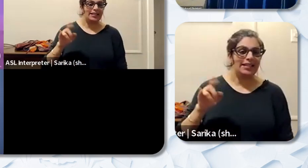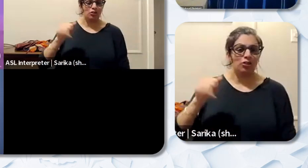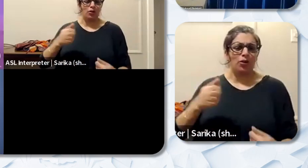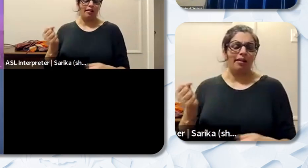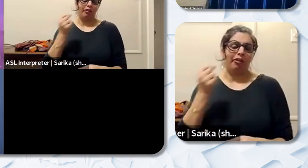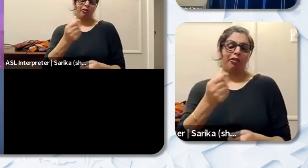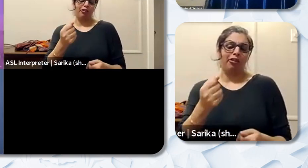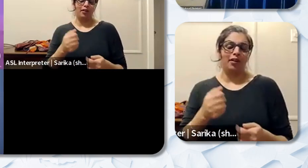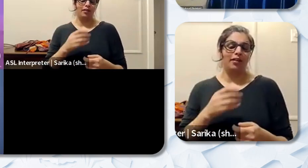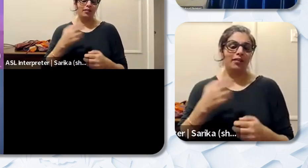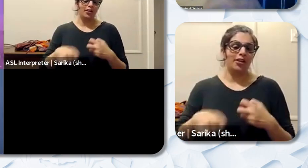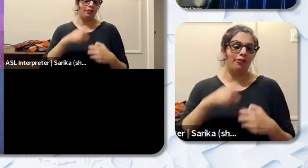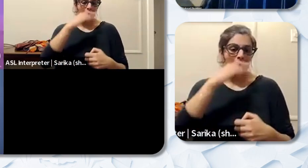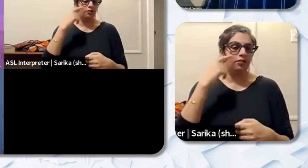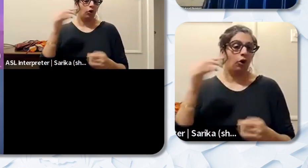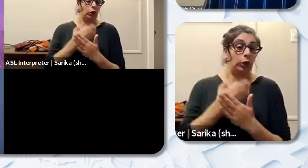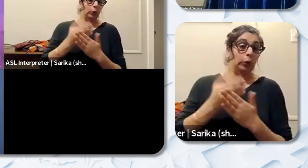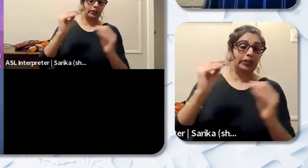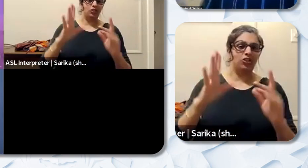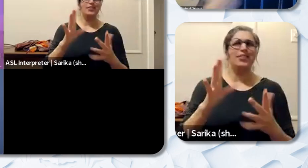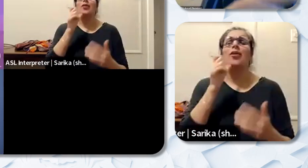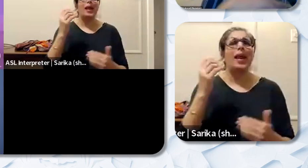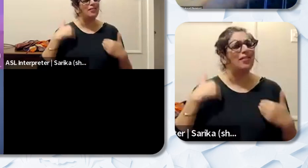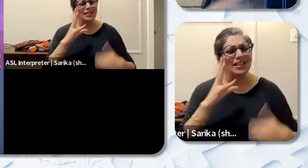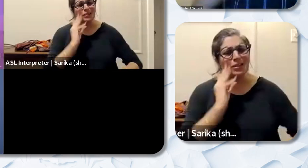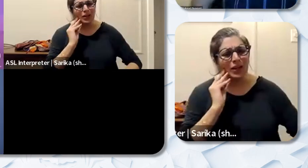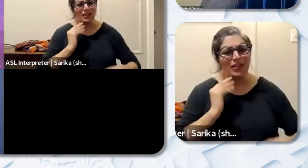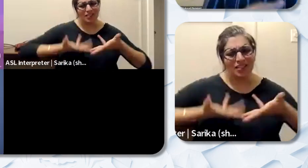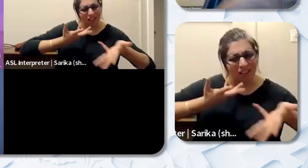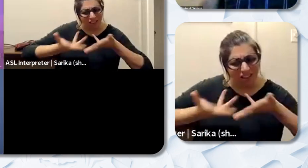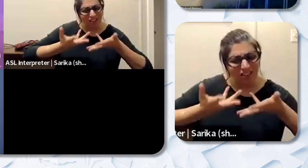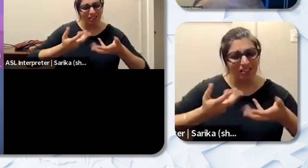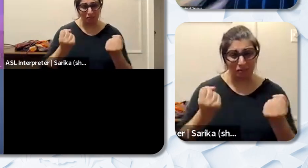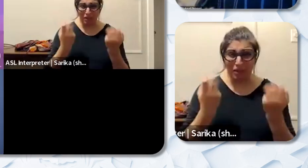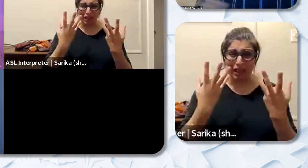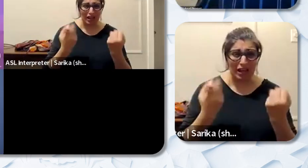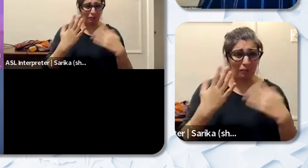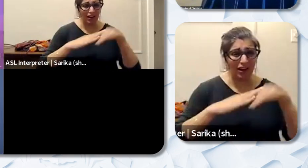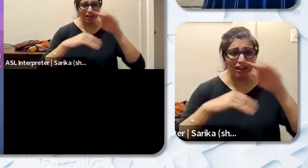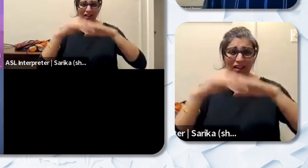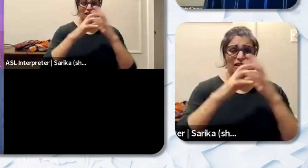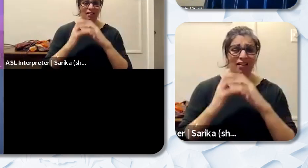have the experience you know to handle that myriad of students that they have to connect with. So I